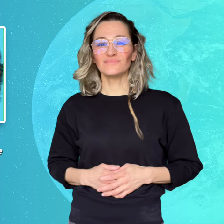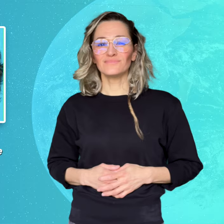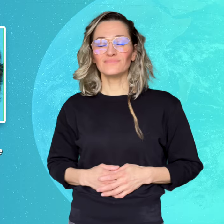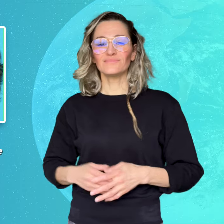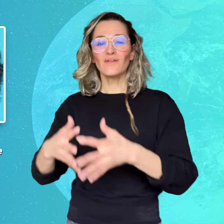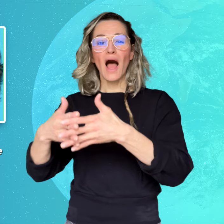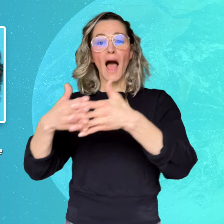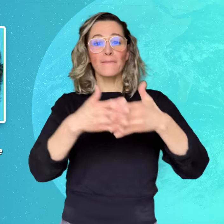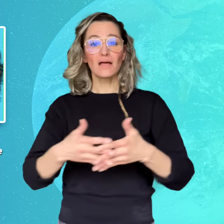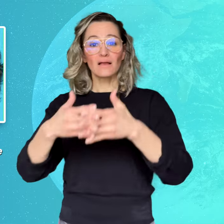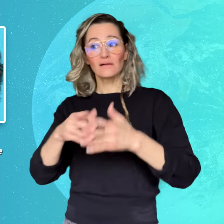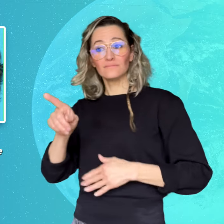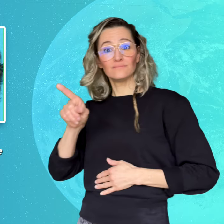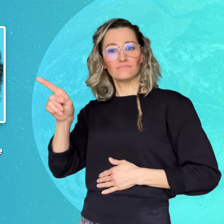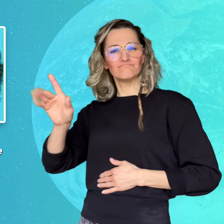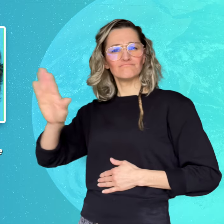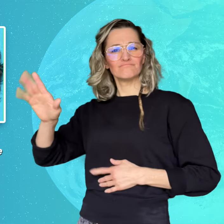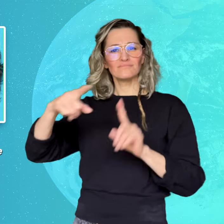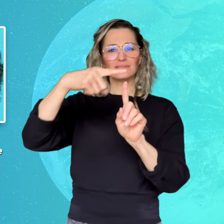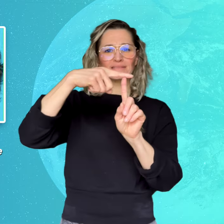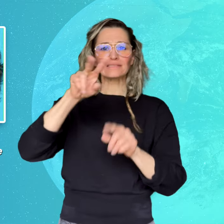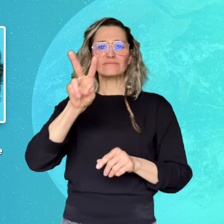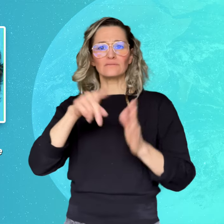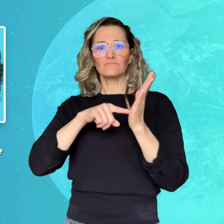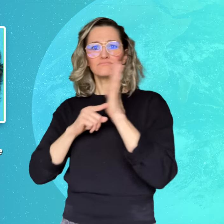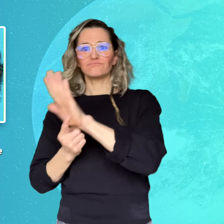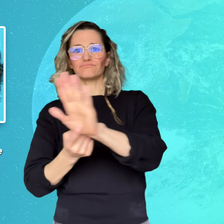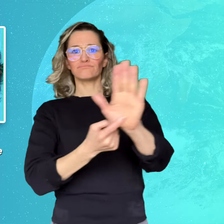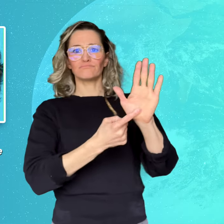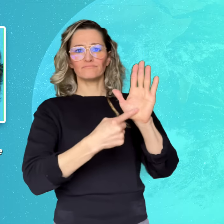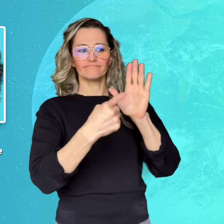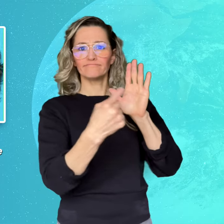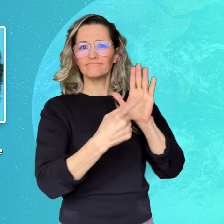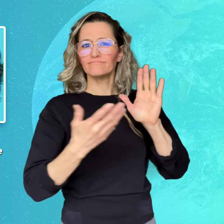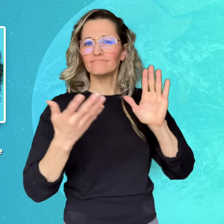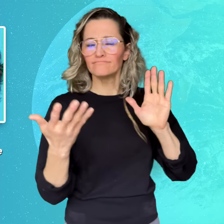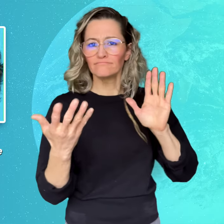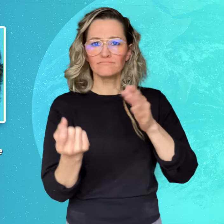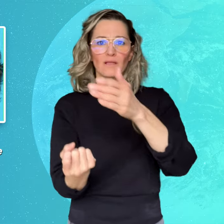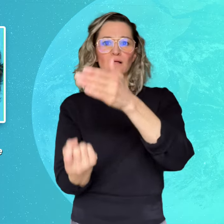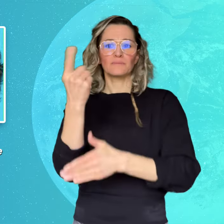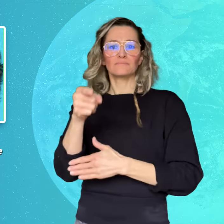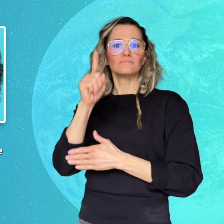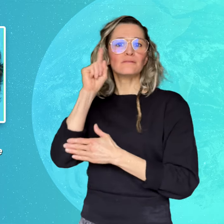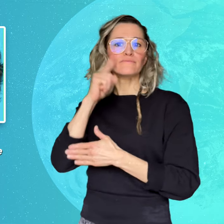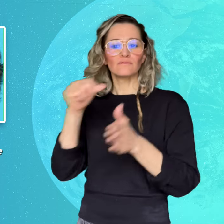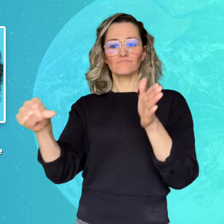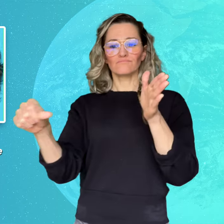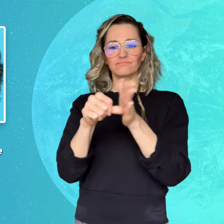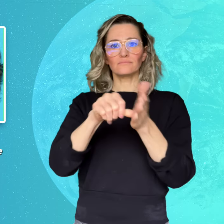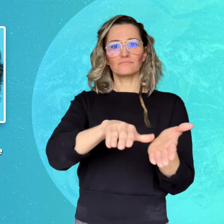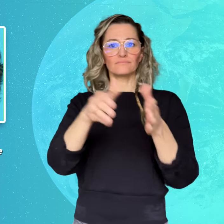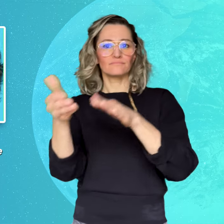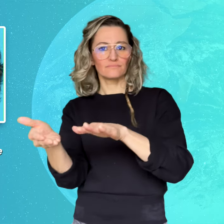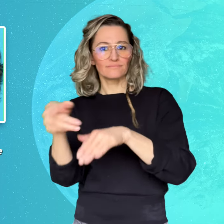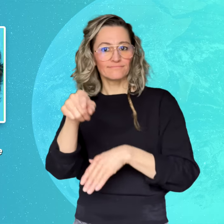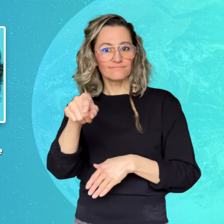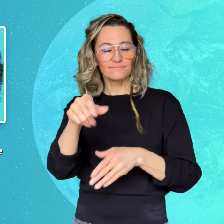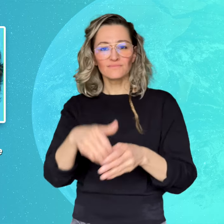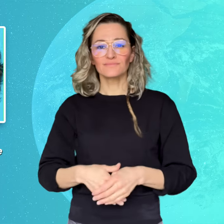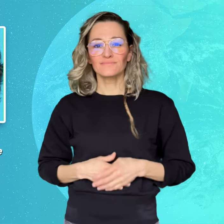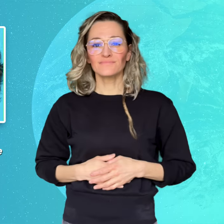TV show about Deaf murder case